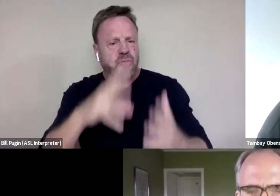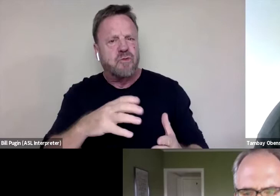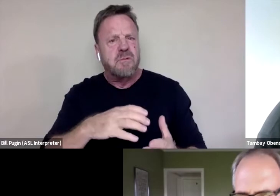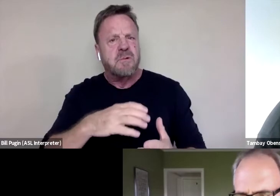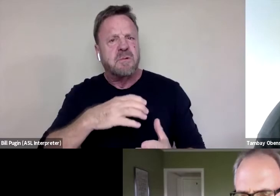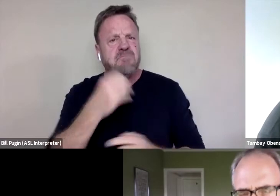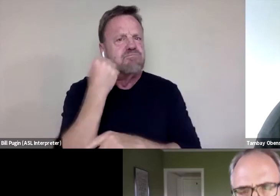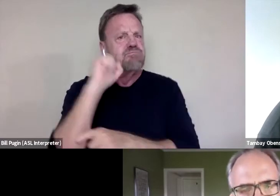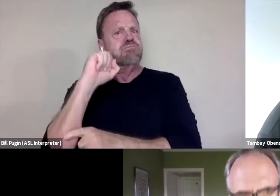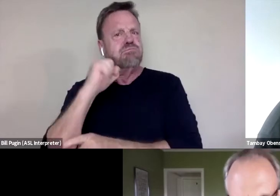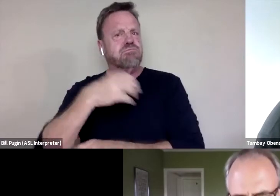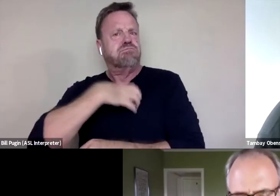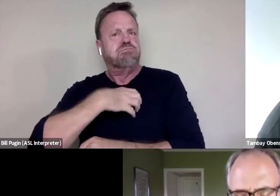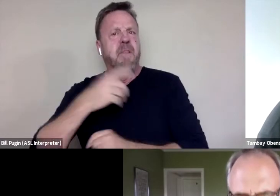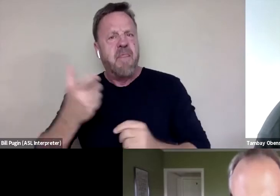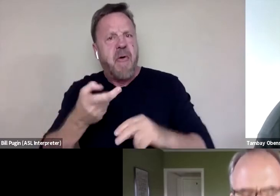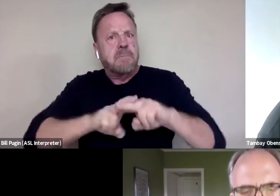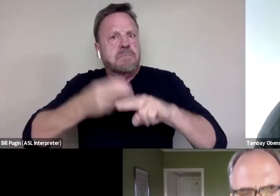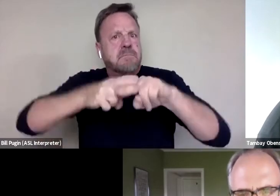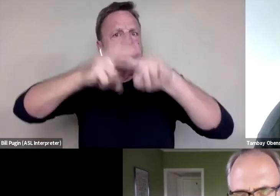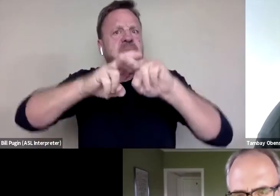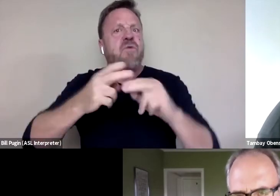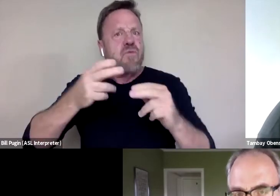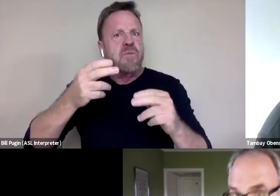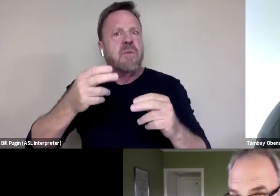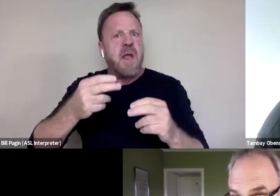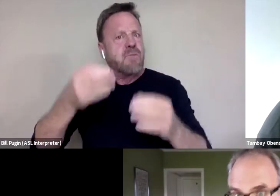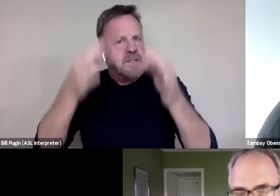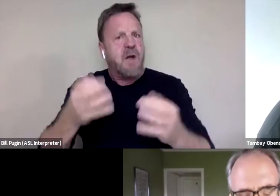and we saw that too, and we decided we wanted to make a film about that.